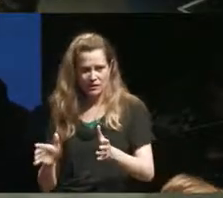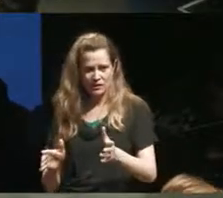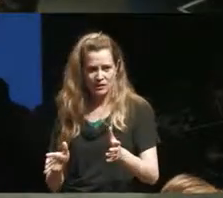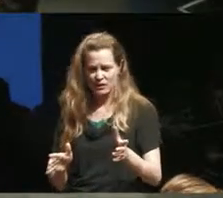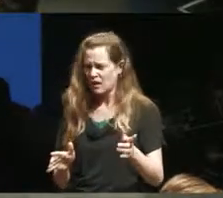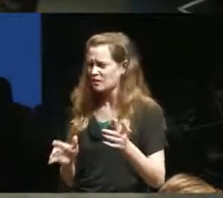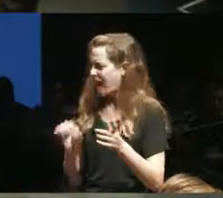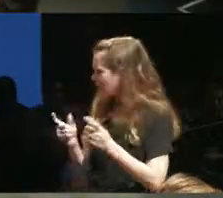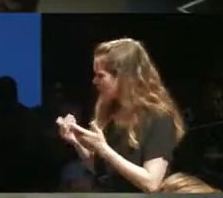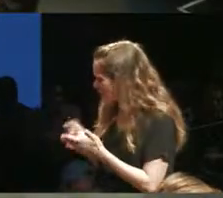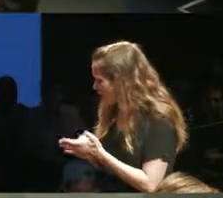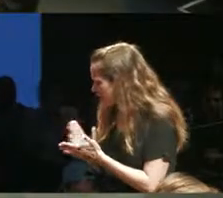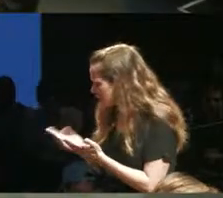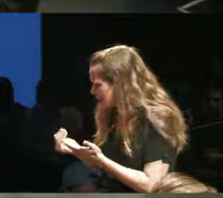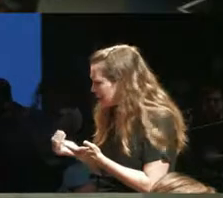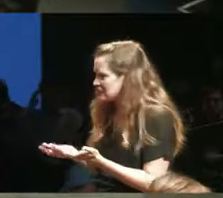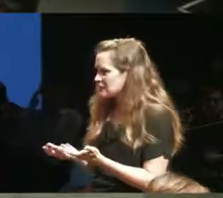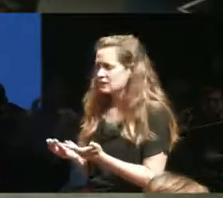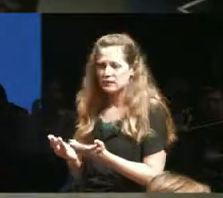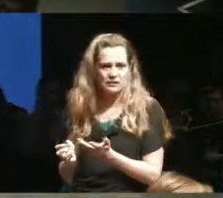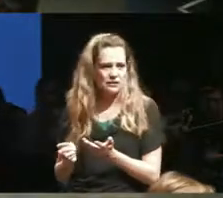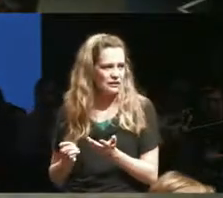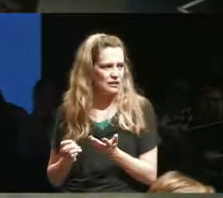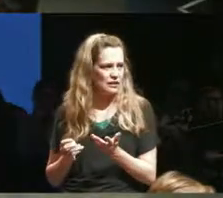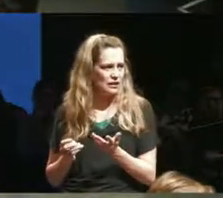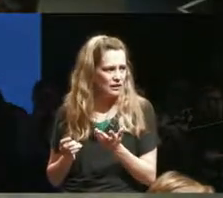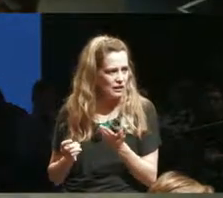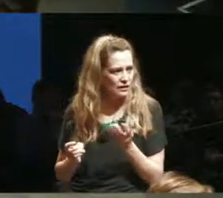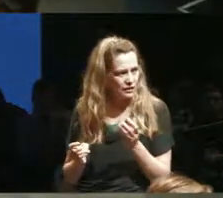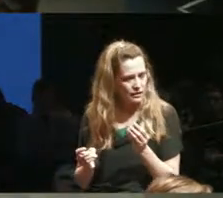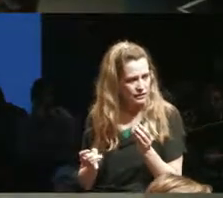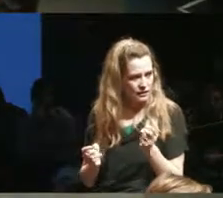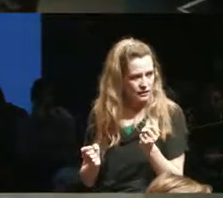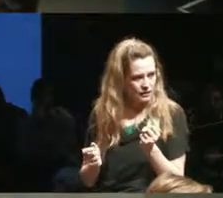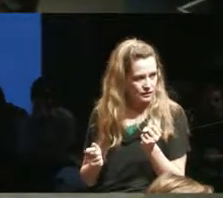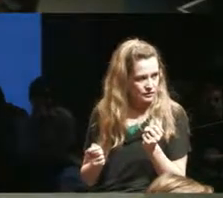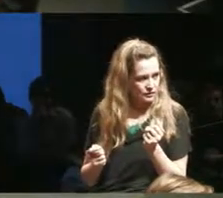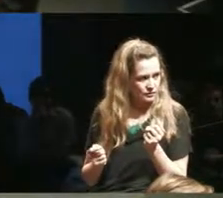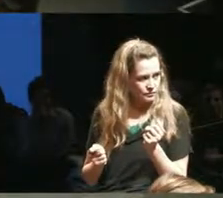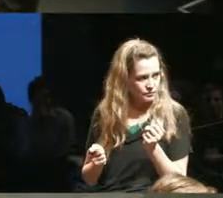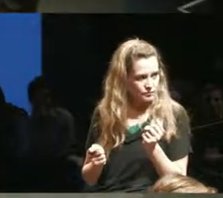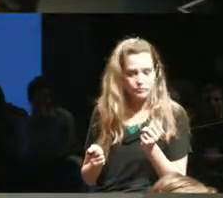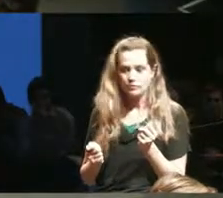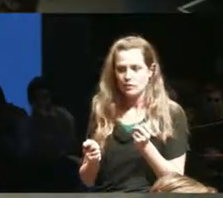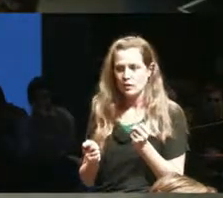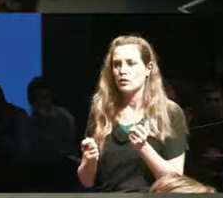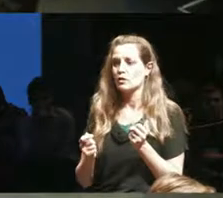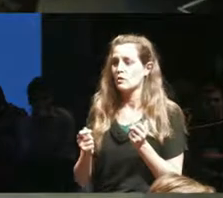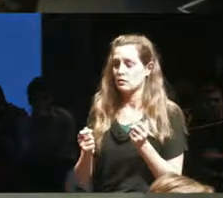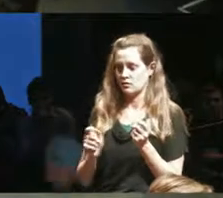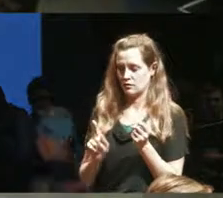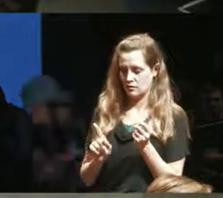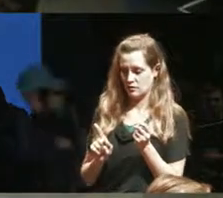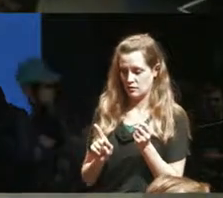sorry julia is disability as disability theatre artist have an obligation to to